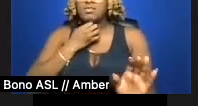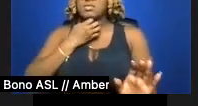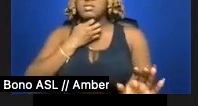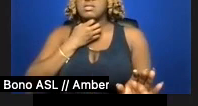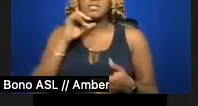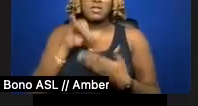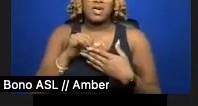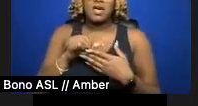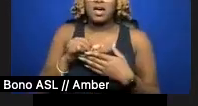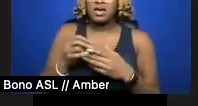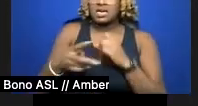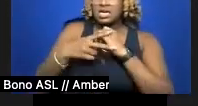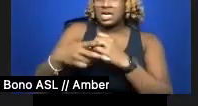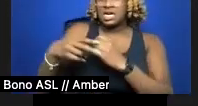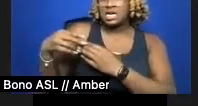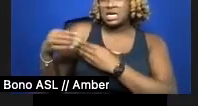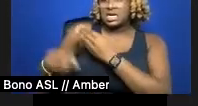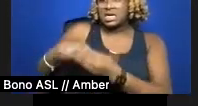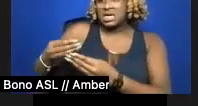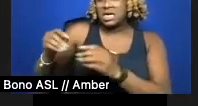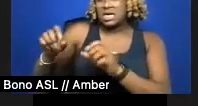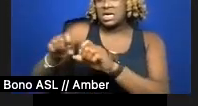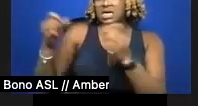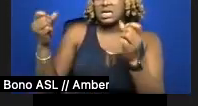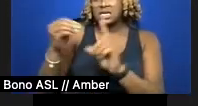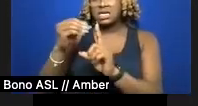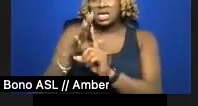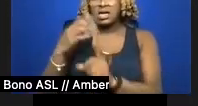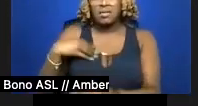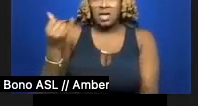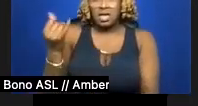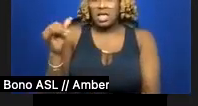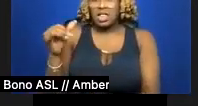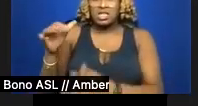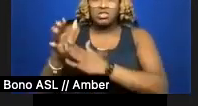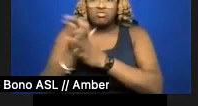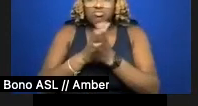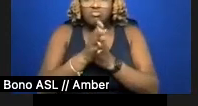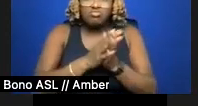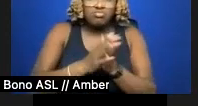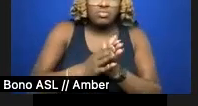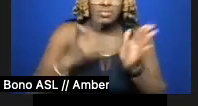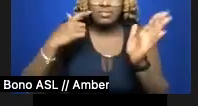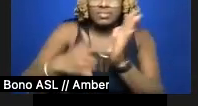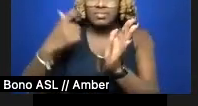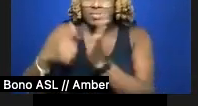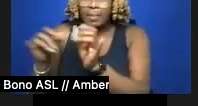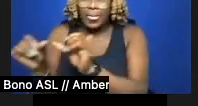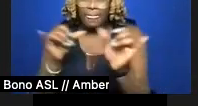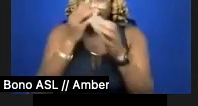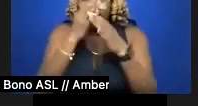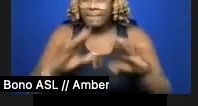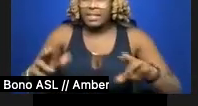In the archive, I'm a yellowing voyeur eager to identify my likeness where silence sits.